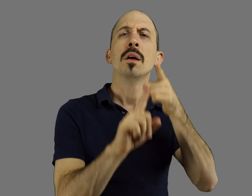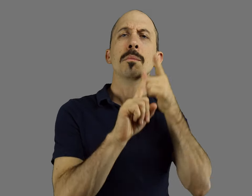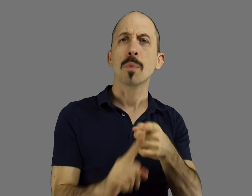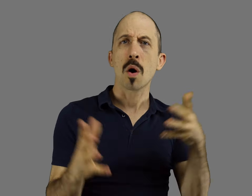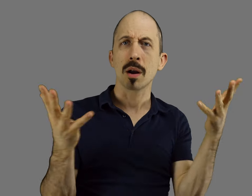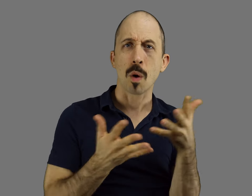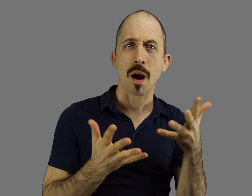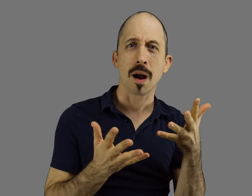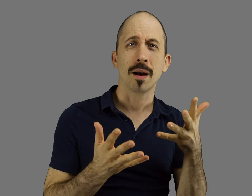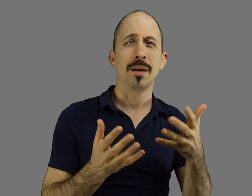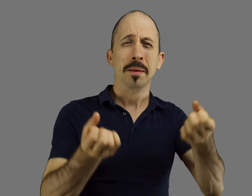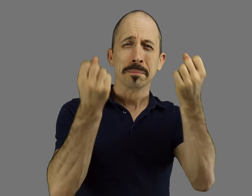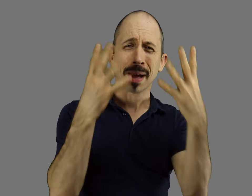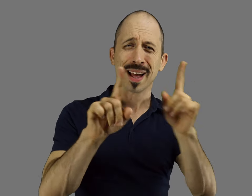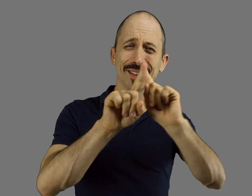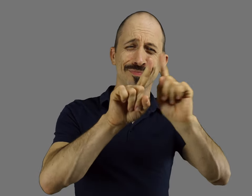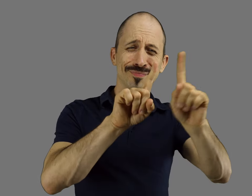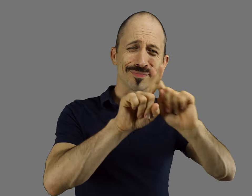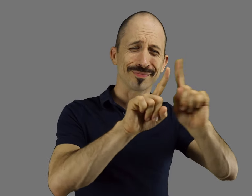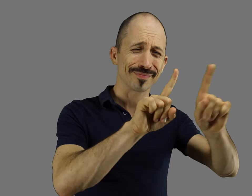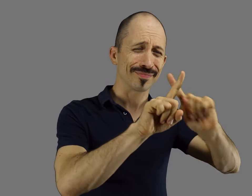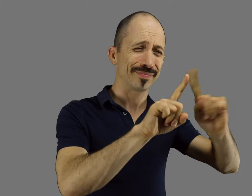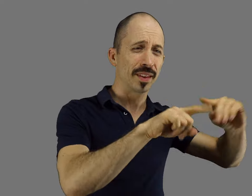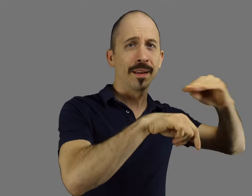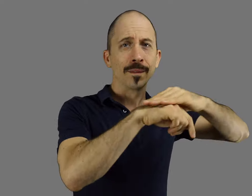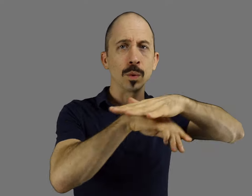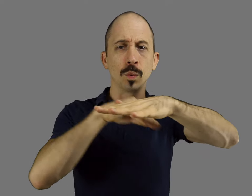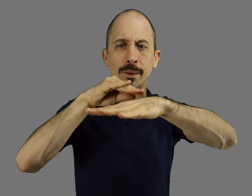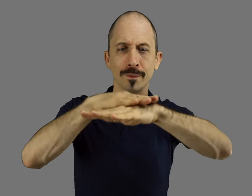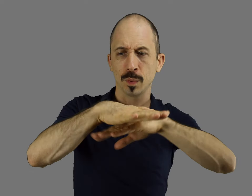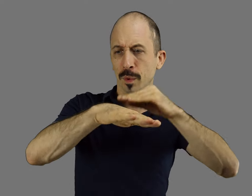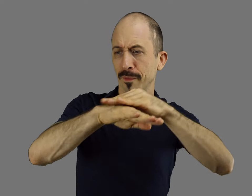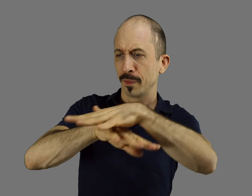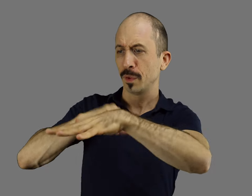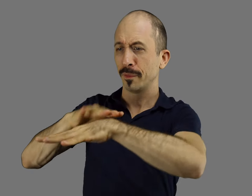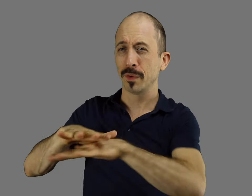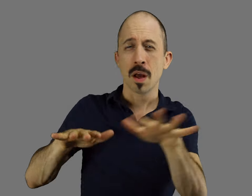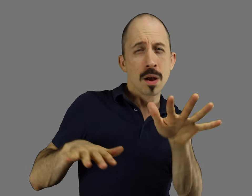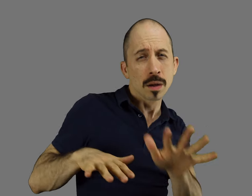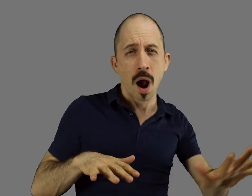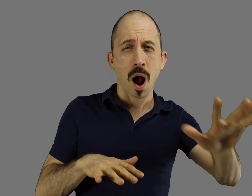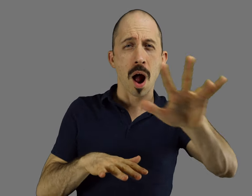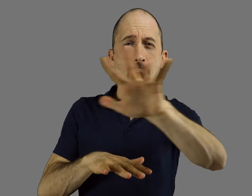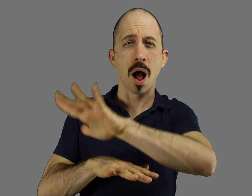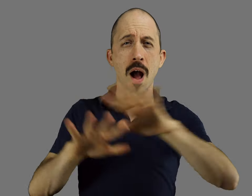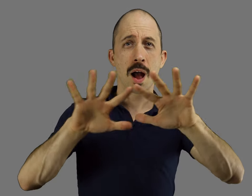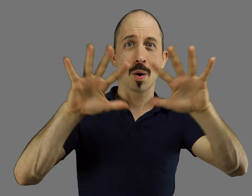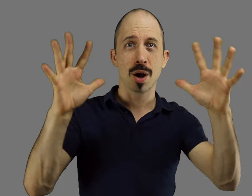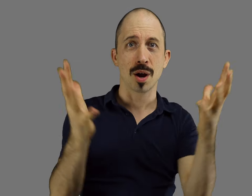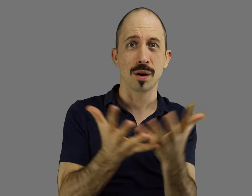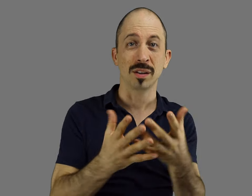The overall point is that there are many layers of influences all across the world;